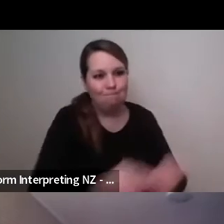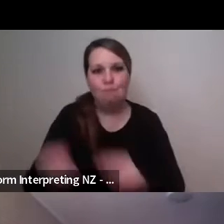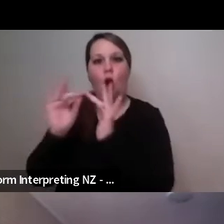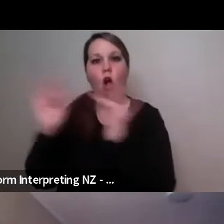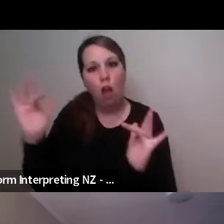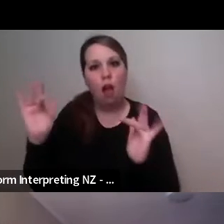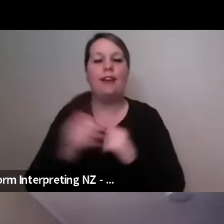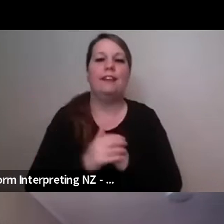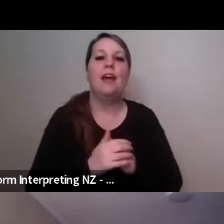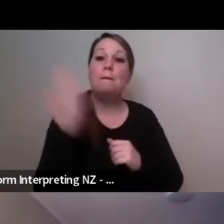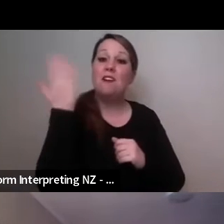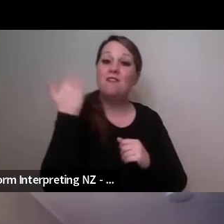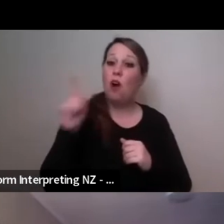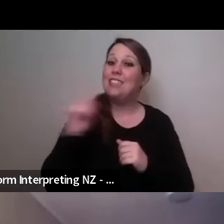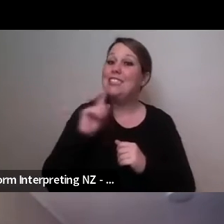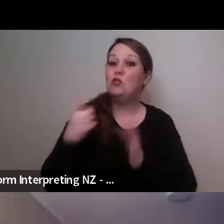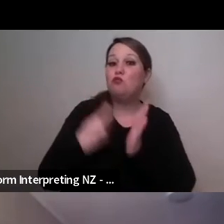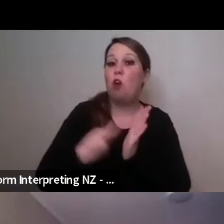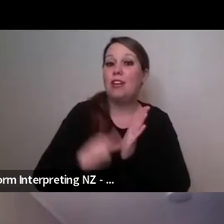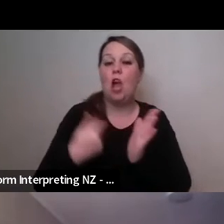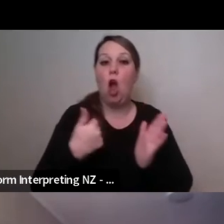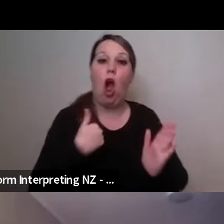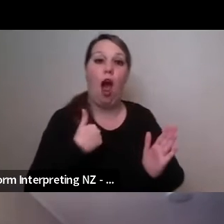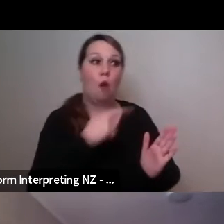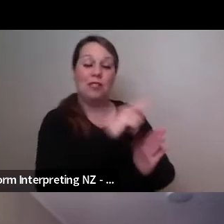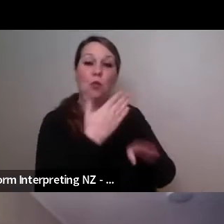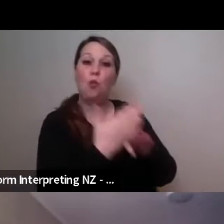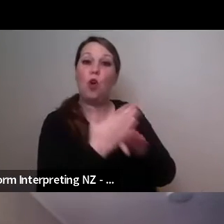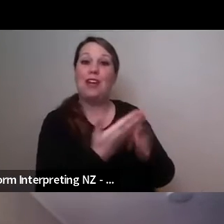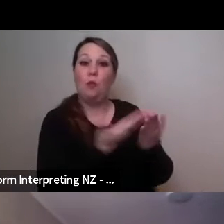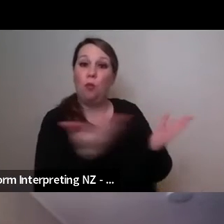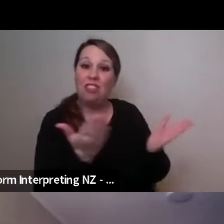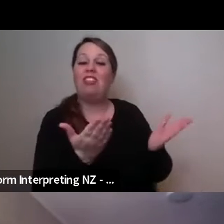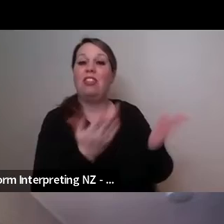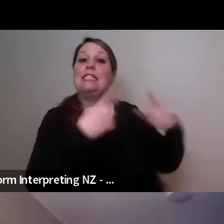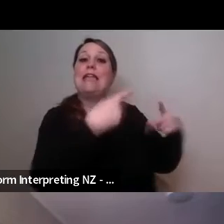mentioned to Rodney virtually with the dancers in their homes I was giving them tasks uh interesting